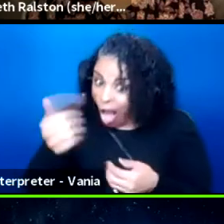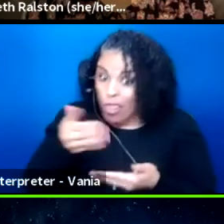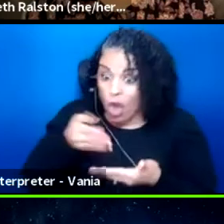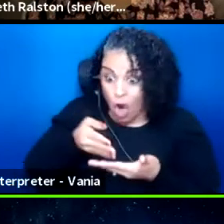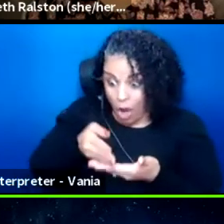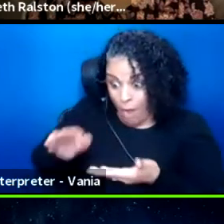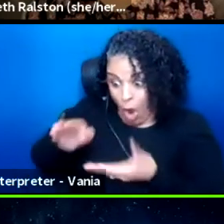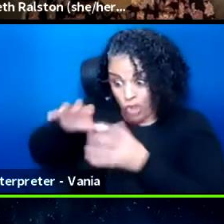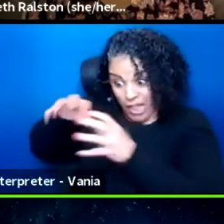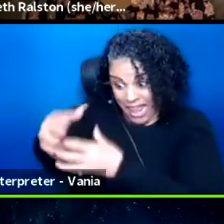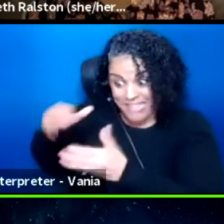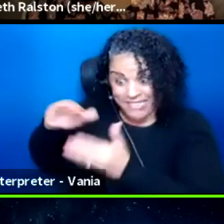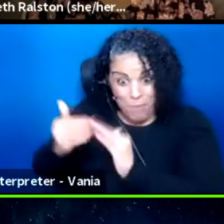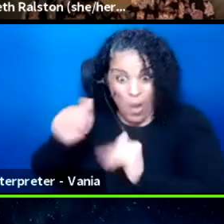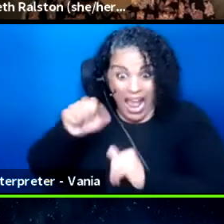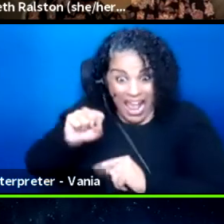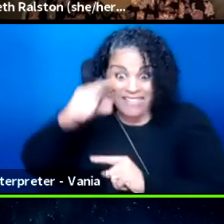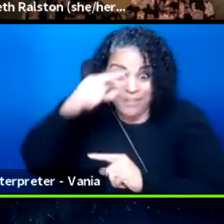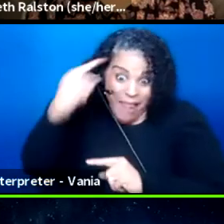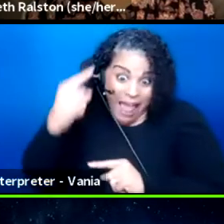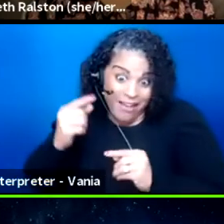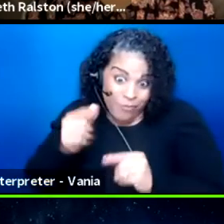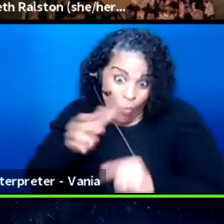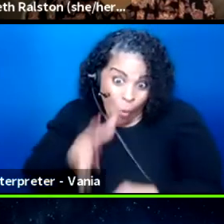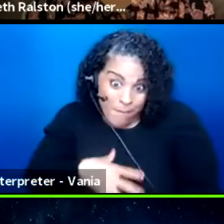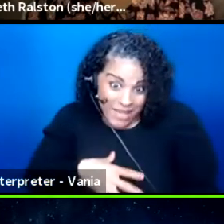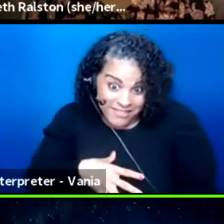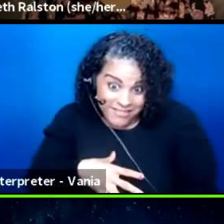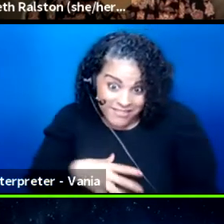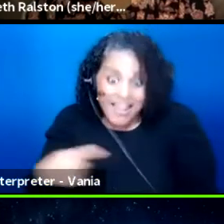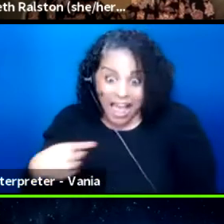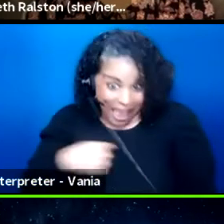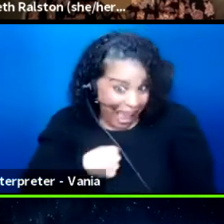as a black woman, I've gone to, I've been in venues